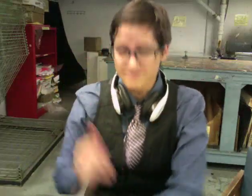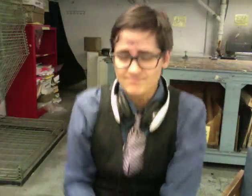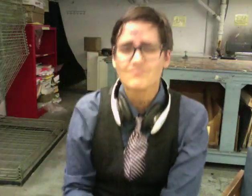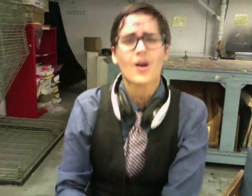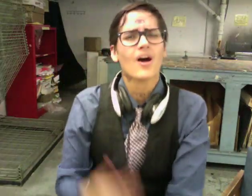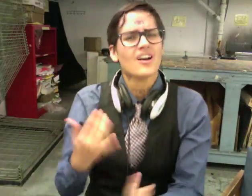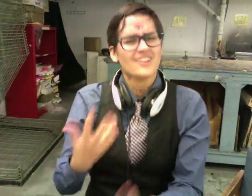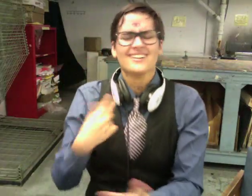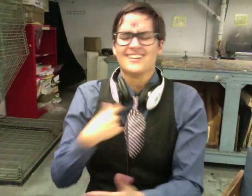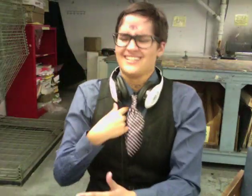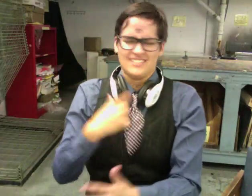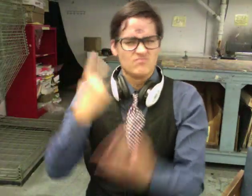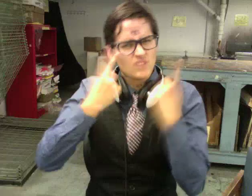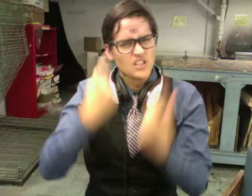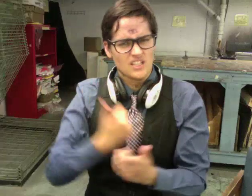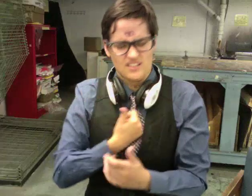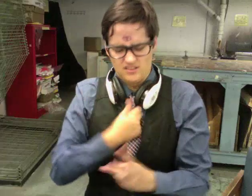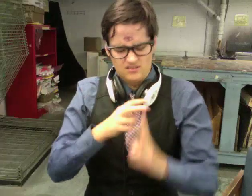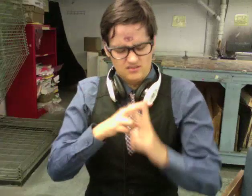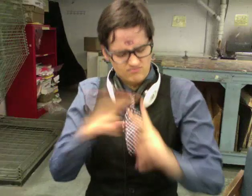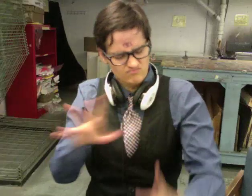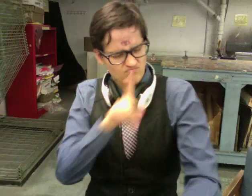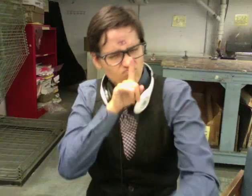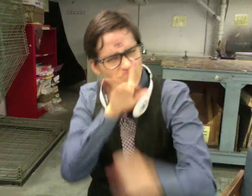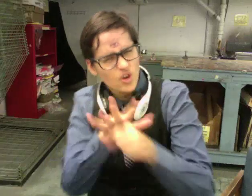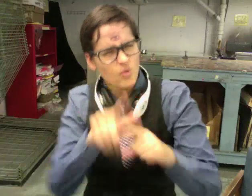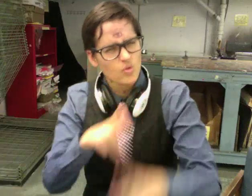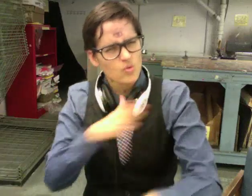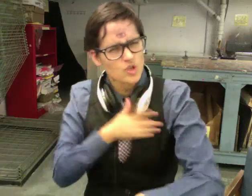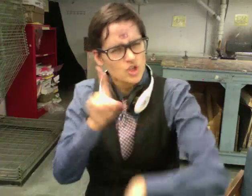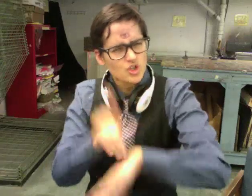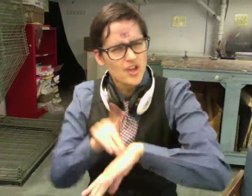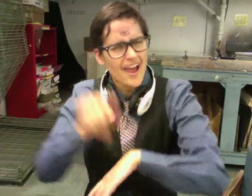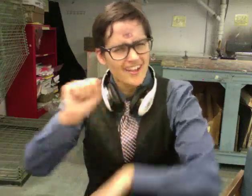Now, I consider myself very dedicated to my job as a radio broadcaster.